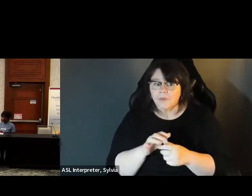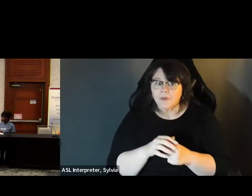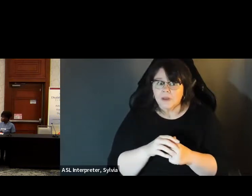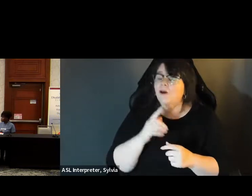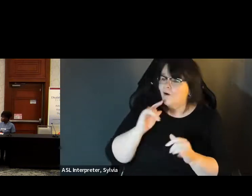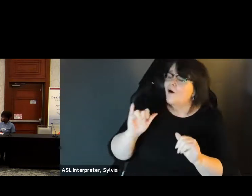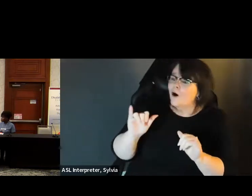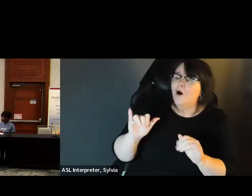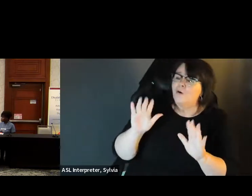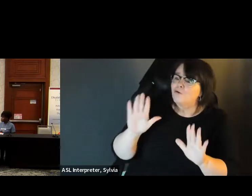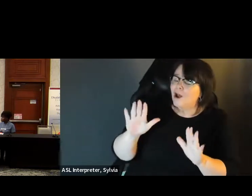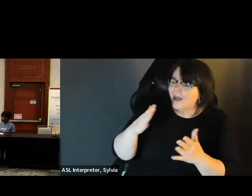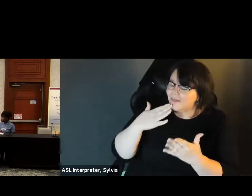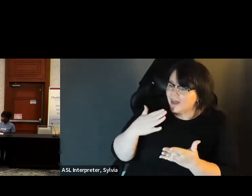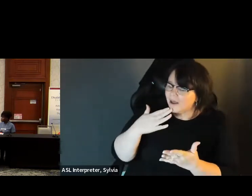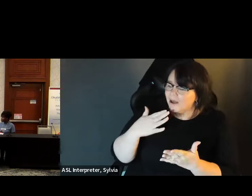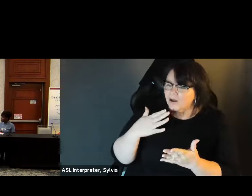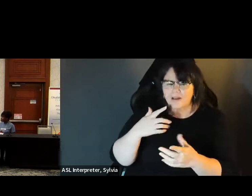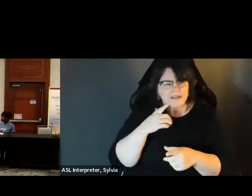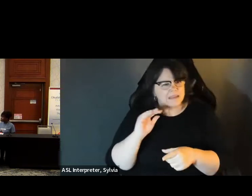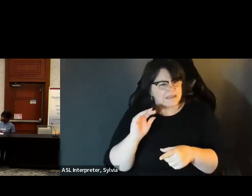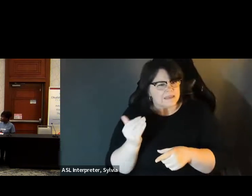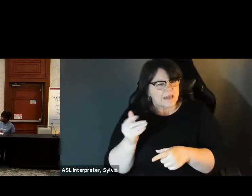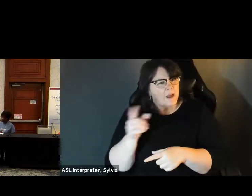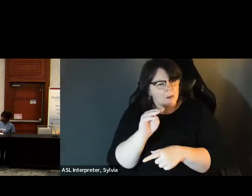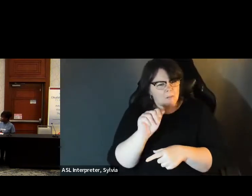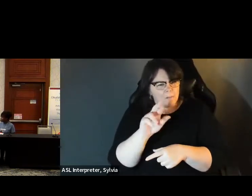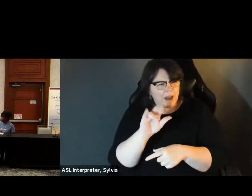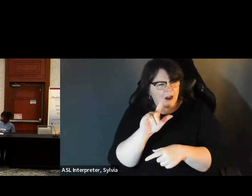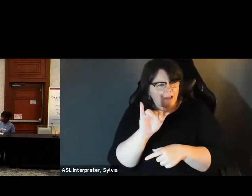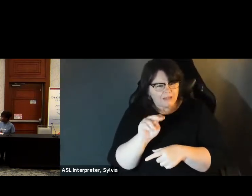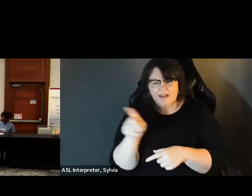Oh, males! Maryland's have Maryland's having trouble getting into